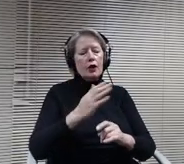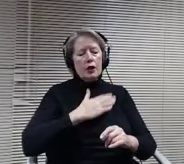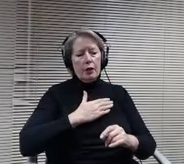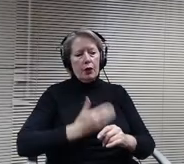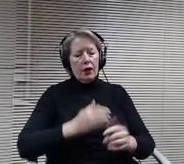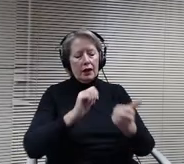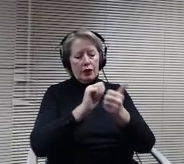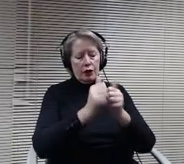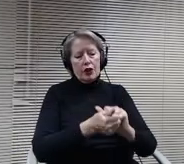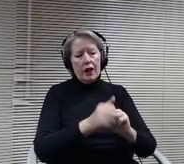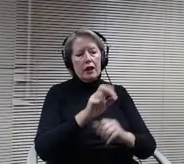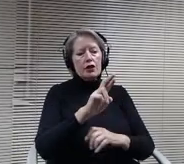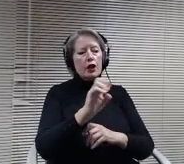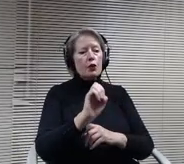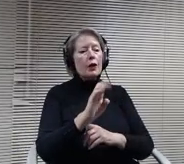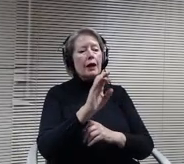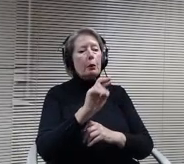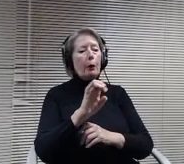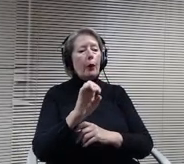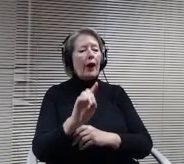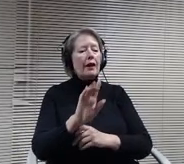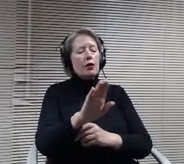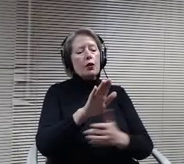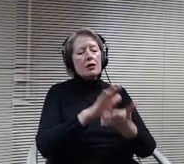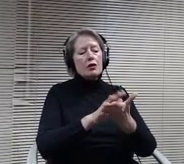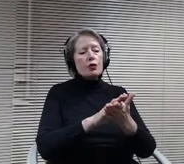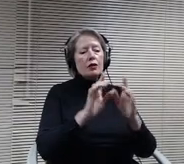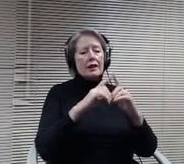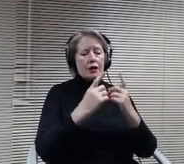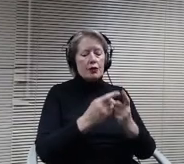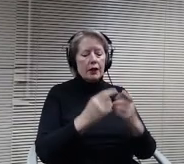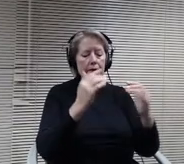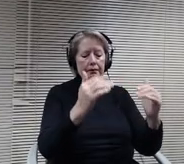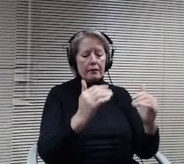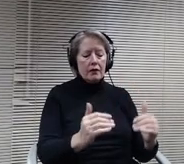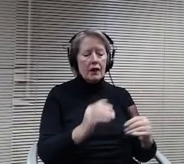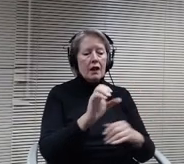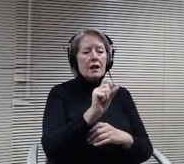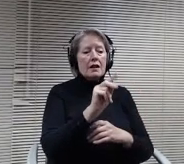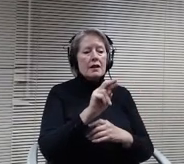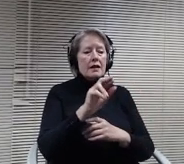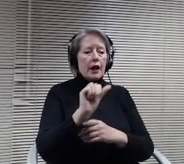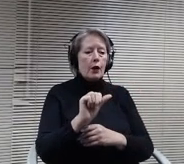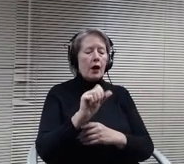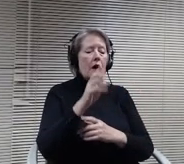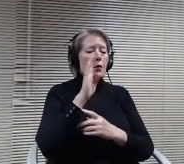The next comment comes from Sarah Brown and she resides at 1800 Pheasant Dr in Excelsior.